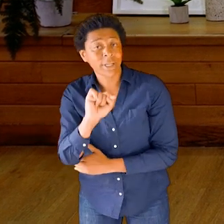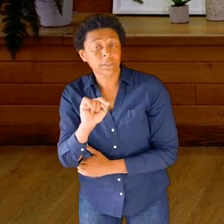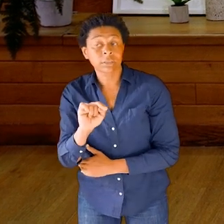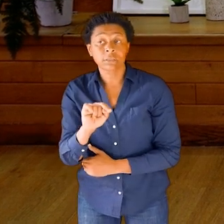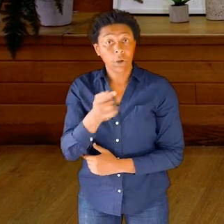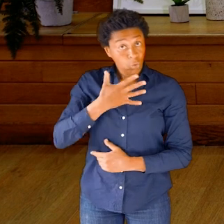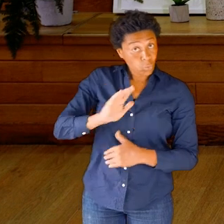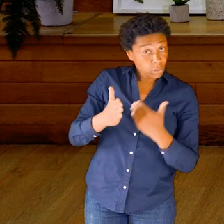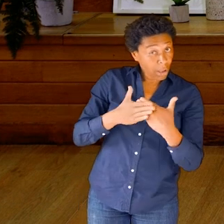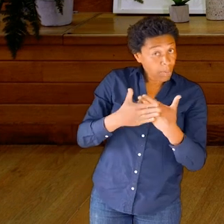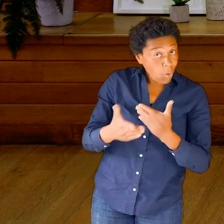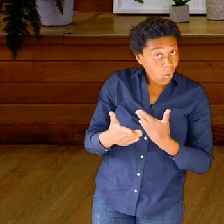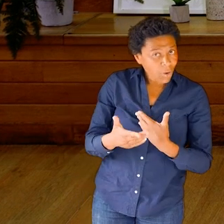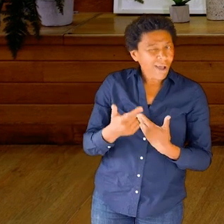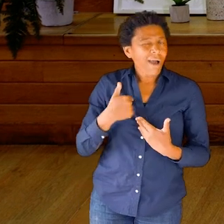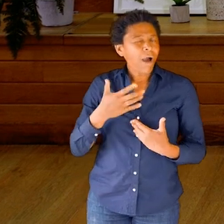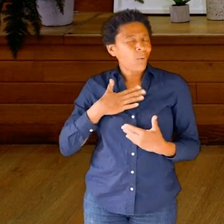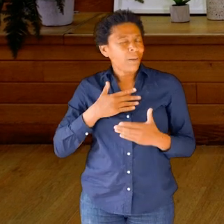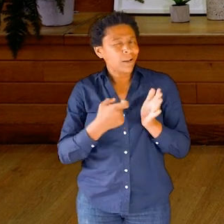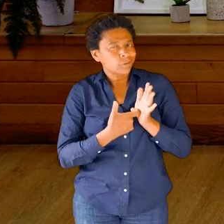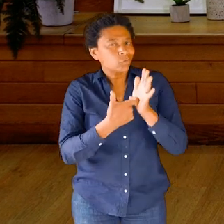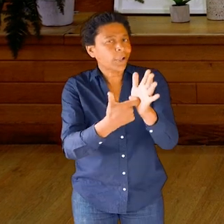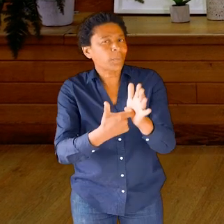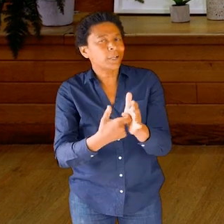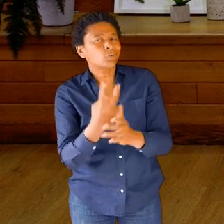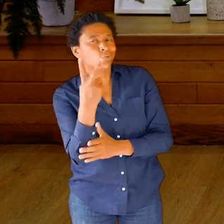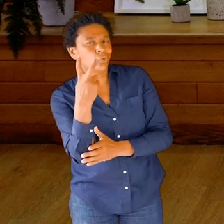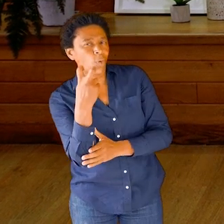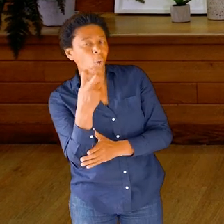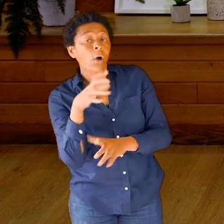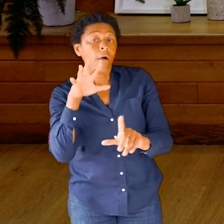If you’re looking for a follow on class, there’s a couple that I’d like to recommend to you.